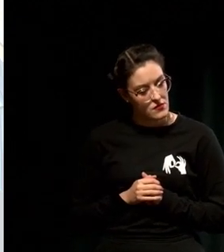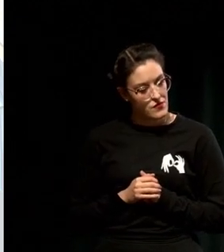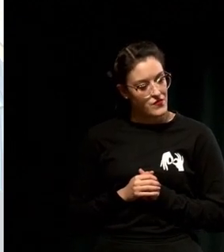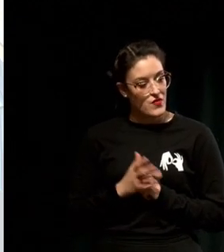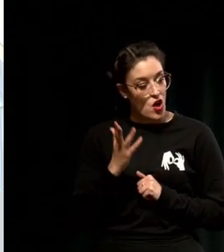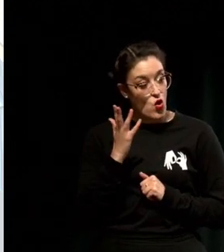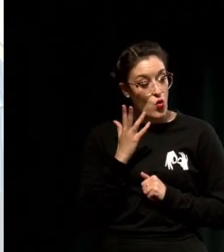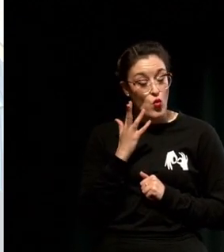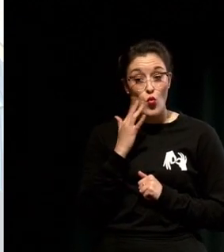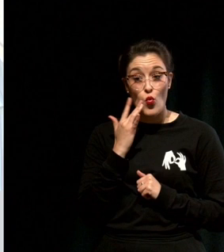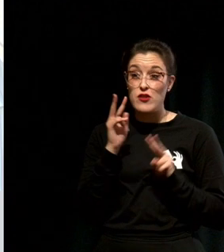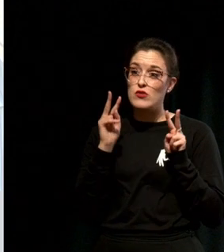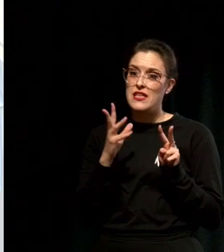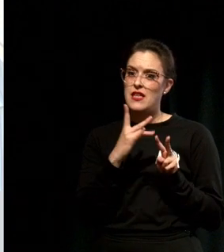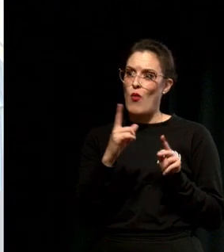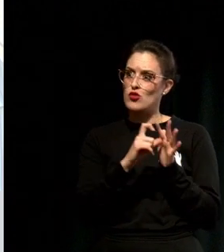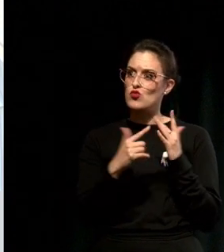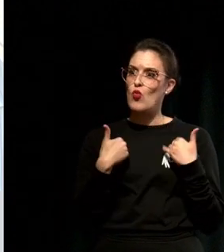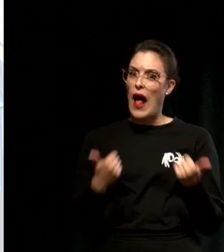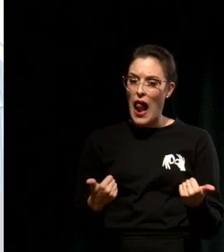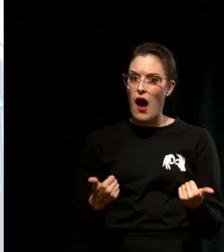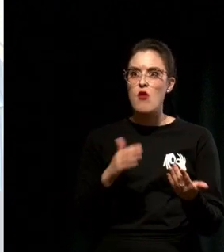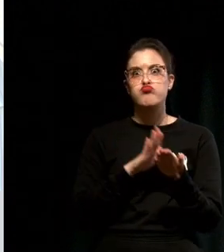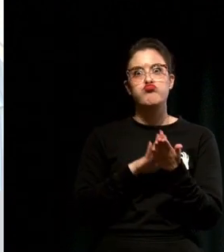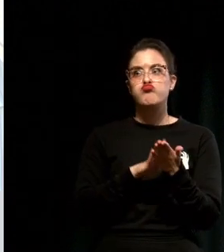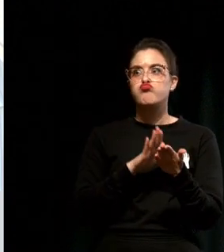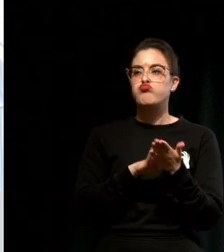hard it is in the struggles now to make it, to be successful, for becoming a student,